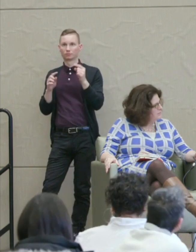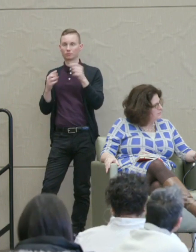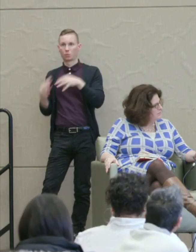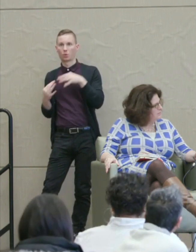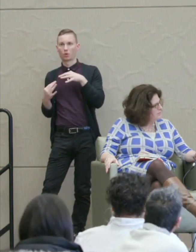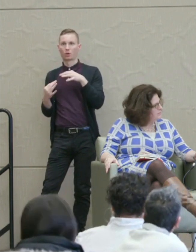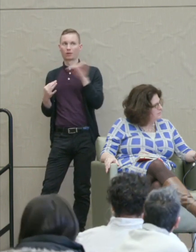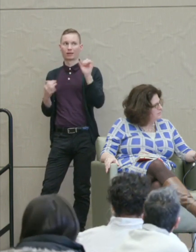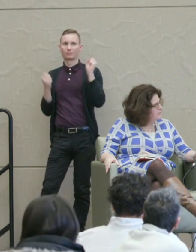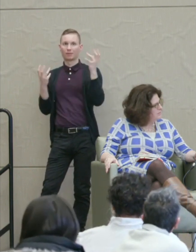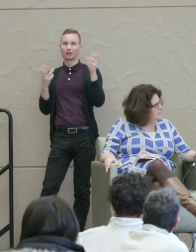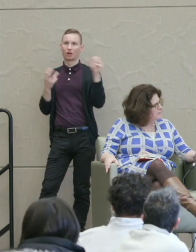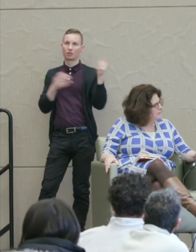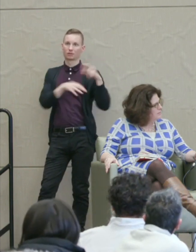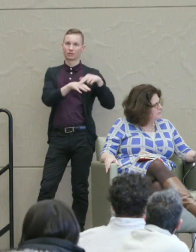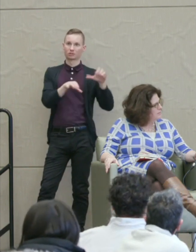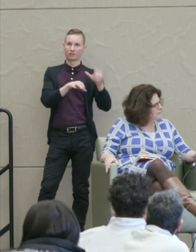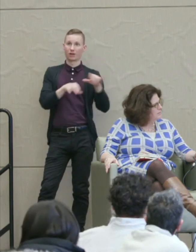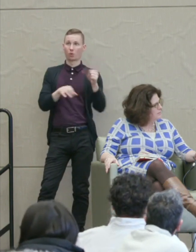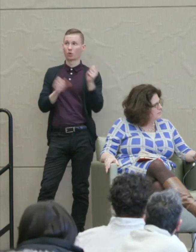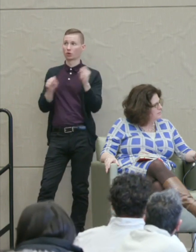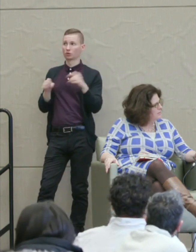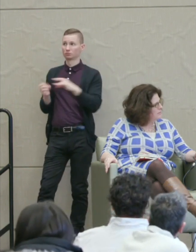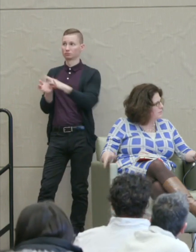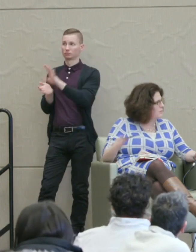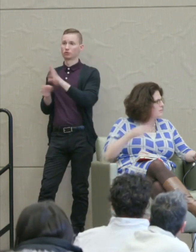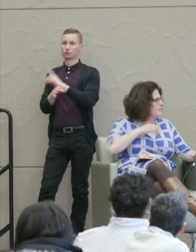Or they could get rid of the British by a nonviolent revolution.